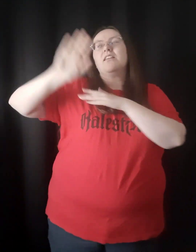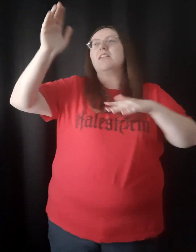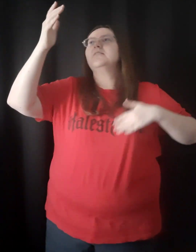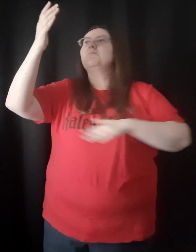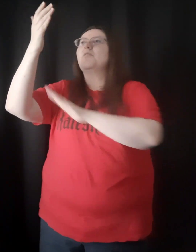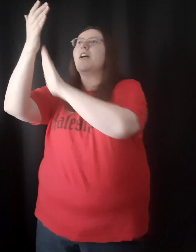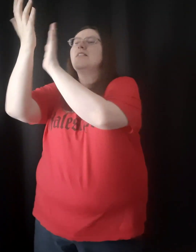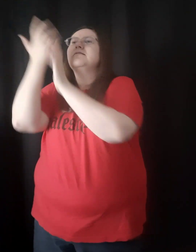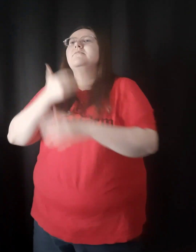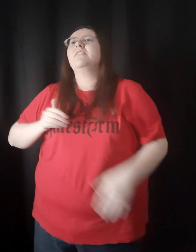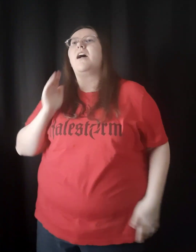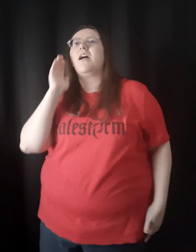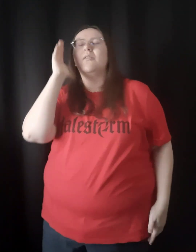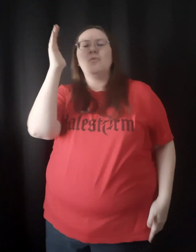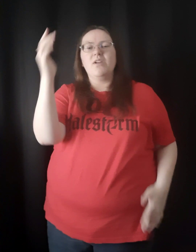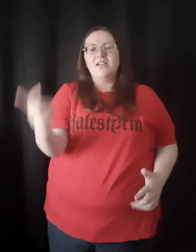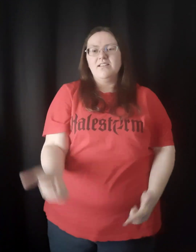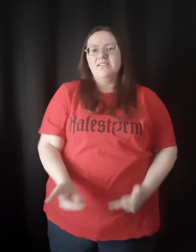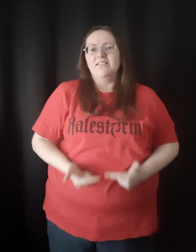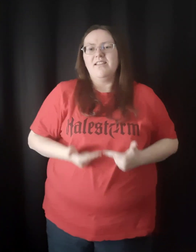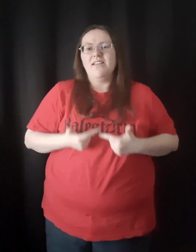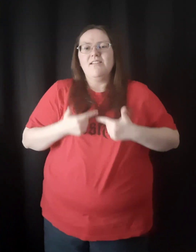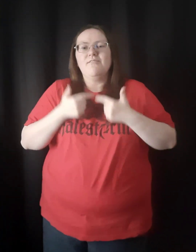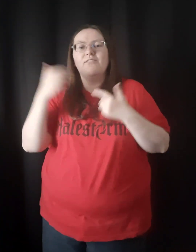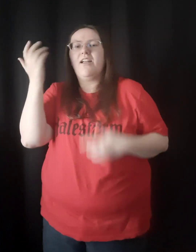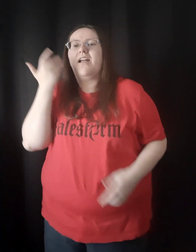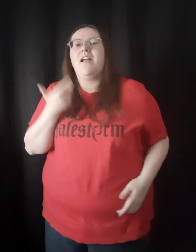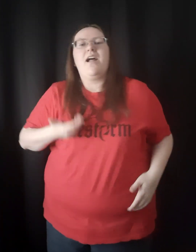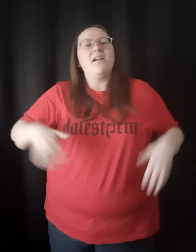And in His presence I will live